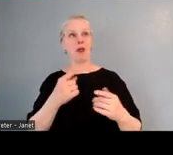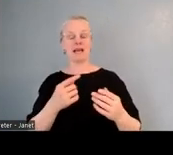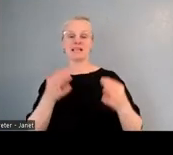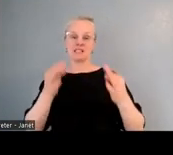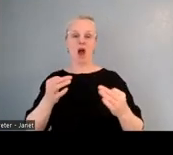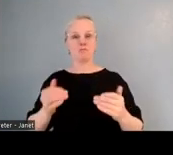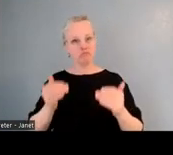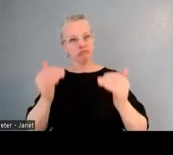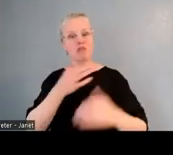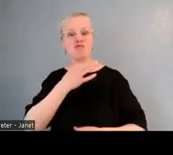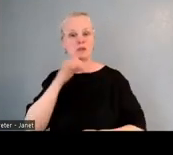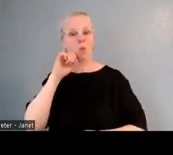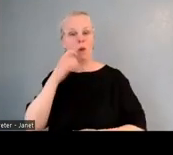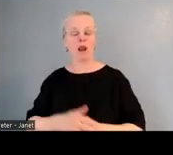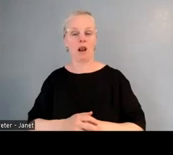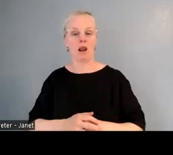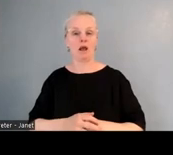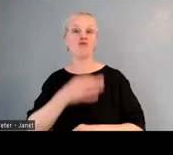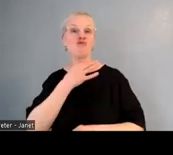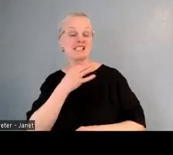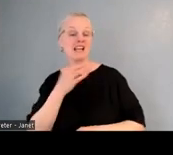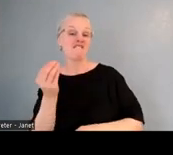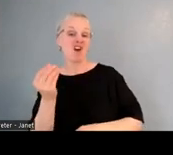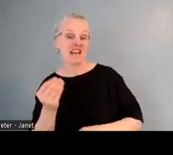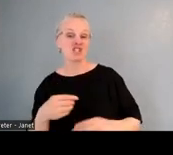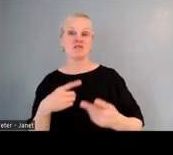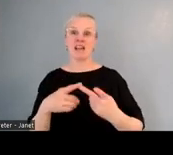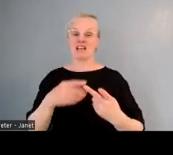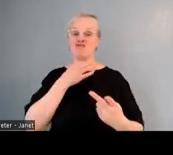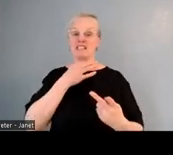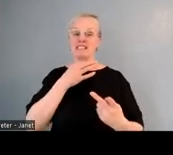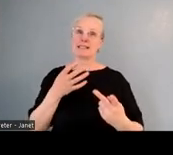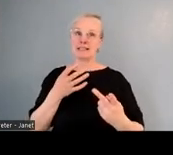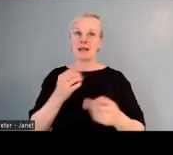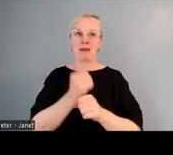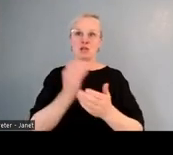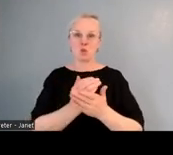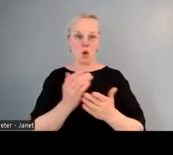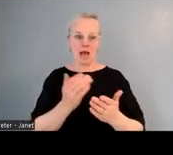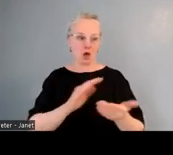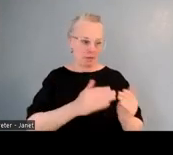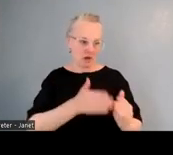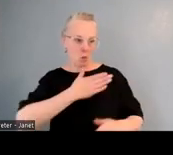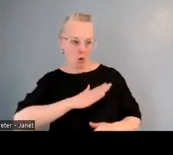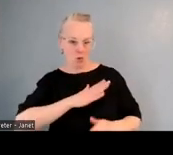in terms of financially but also in terms of making sure that we had what the local community and whānau wanted.